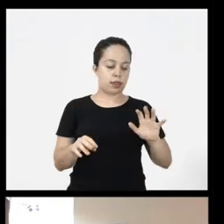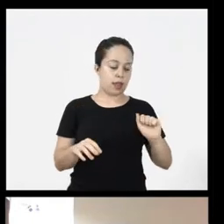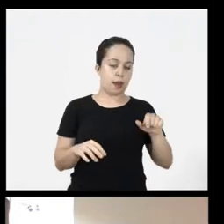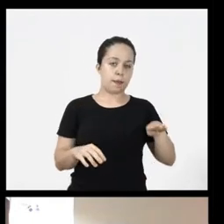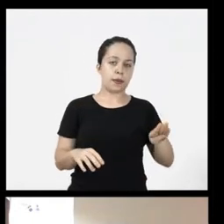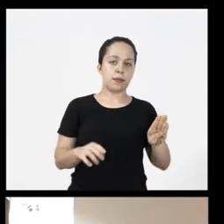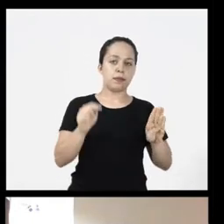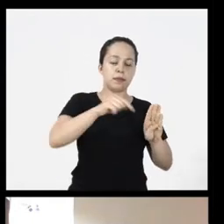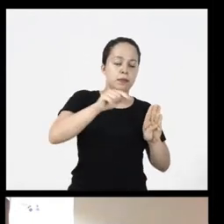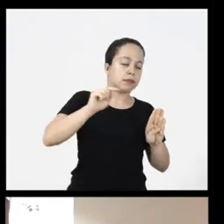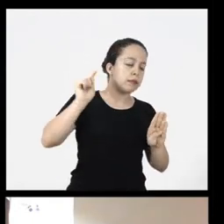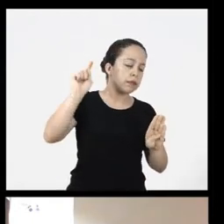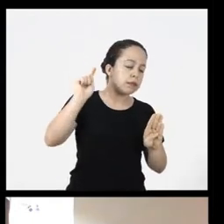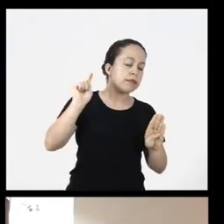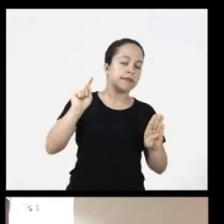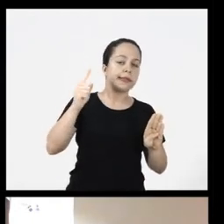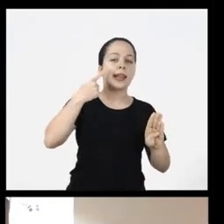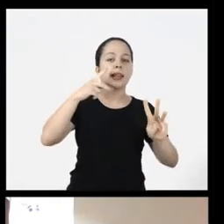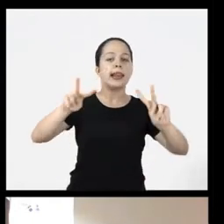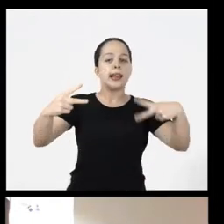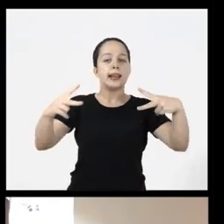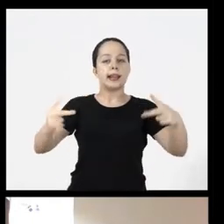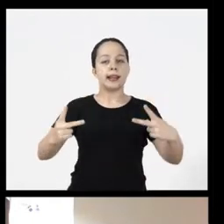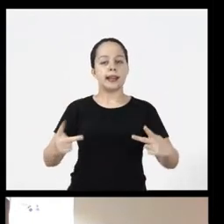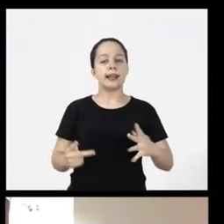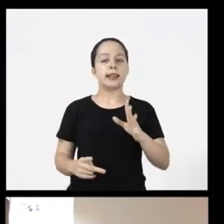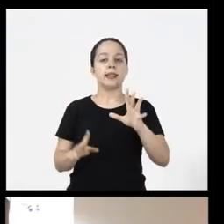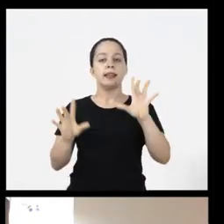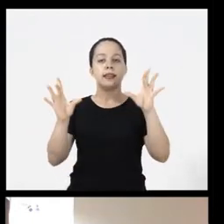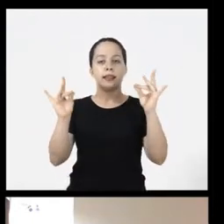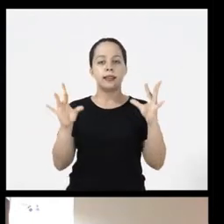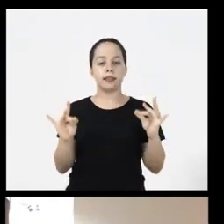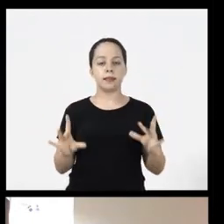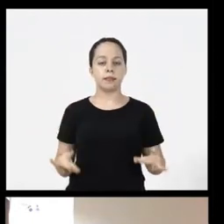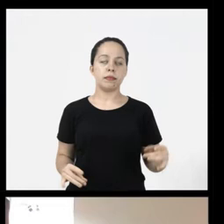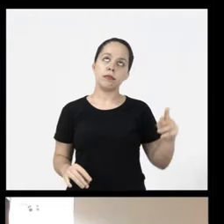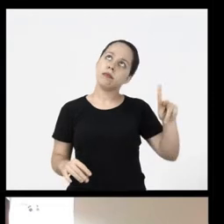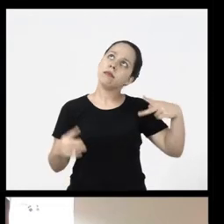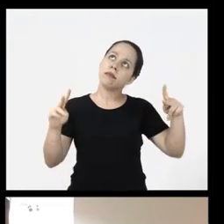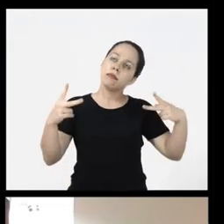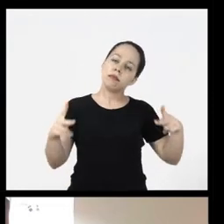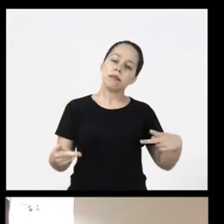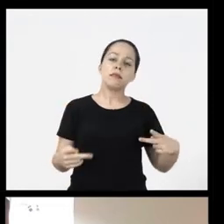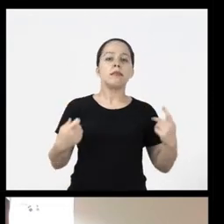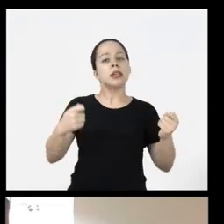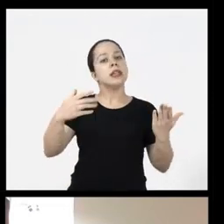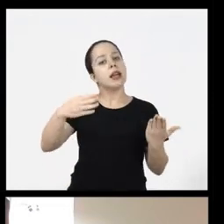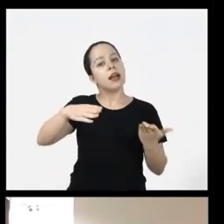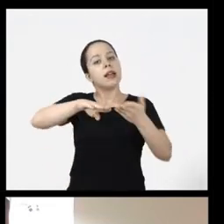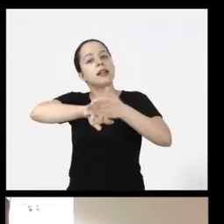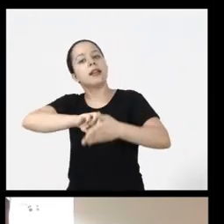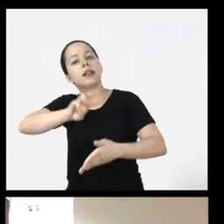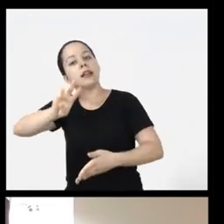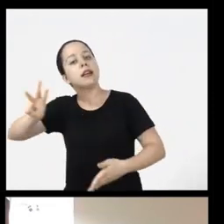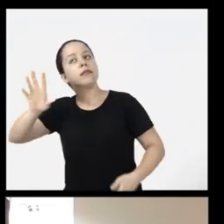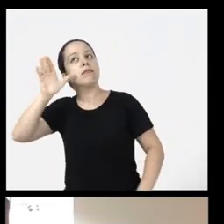and it will pass the link by link And then when and get to that link there he will have to enter the